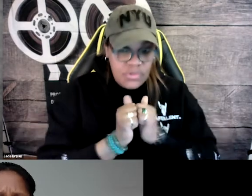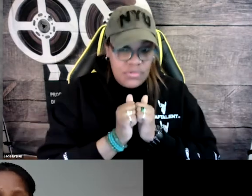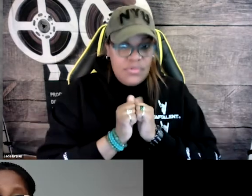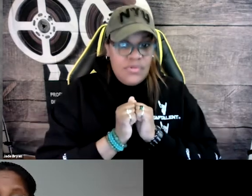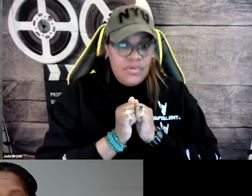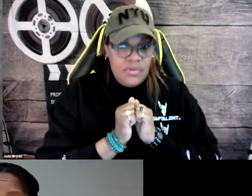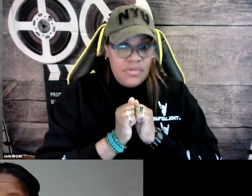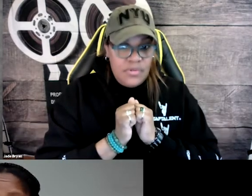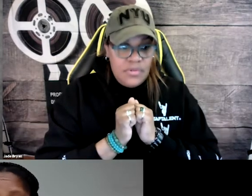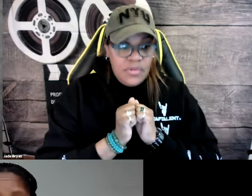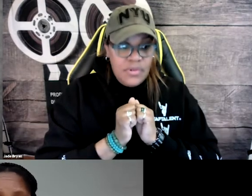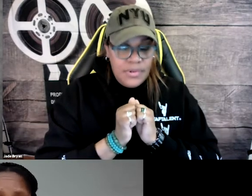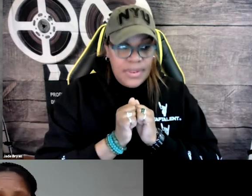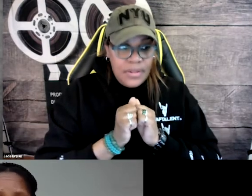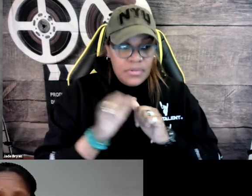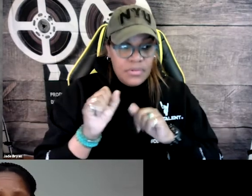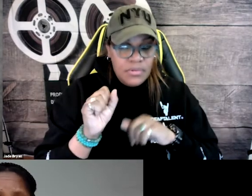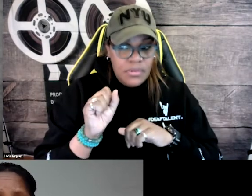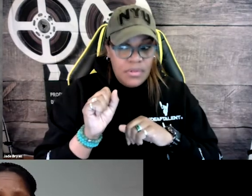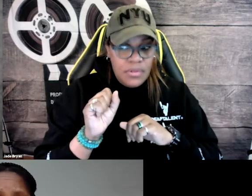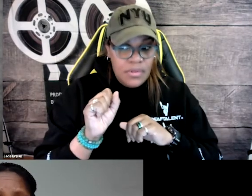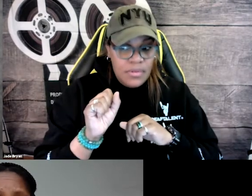and use a voice actor for the voiceover.